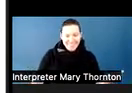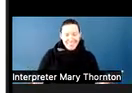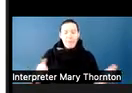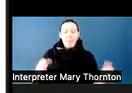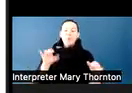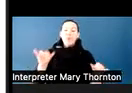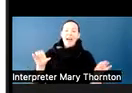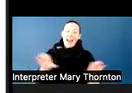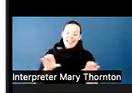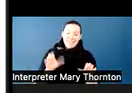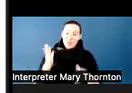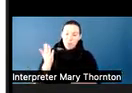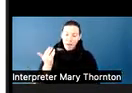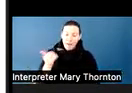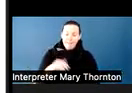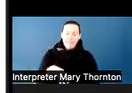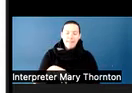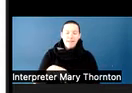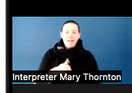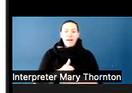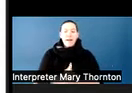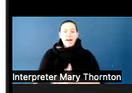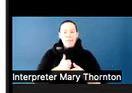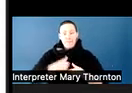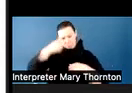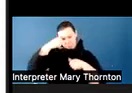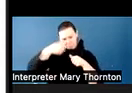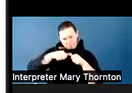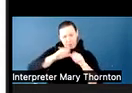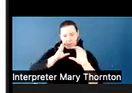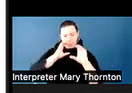ourselves that communication is not always as straightforward